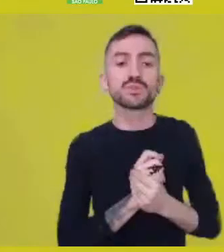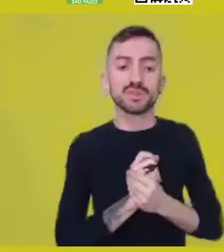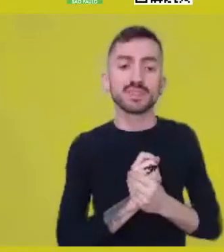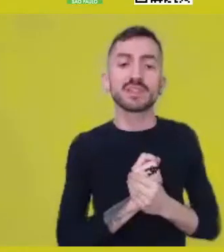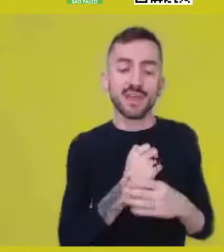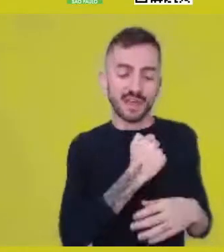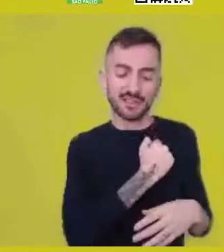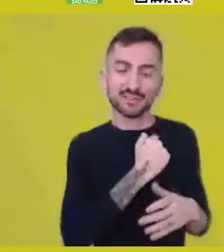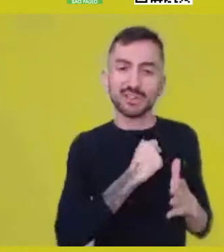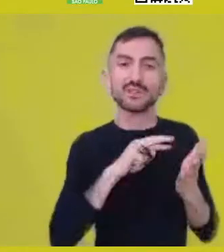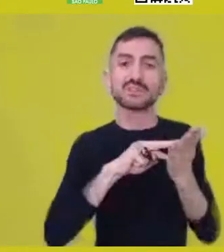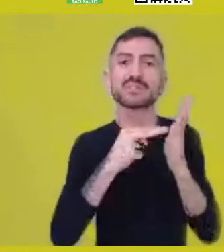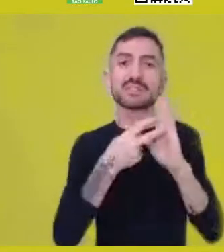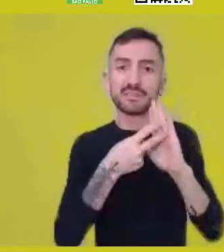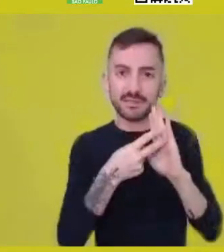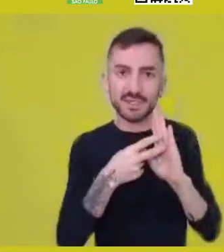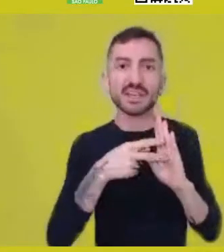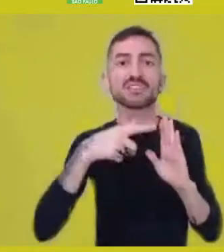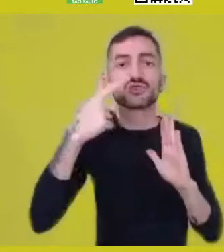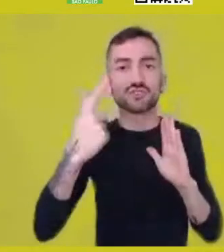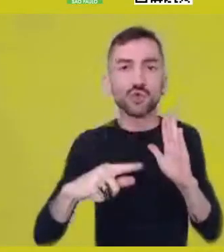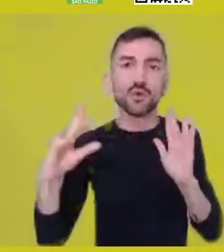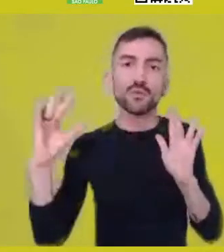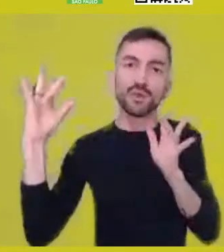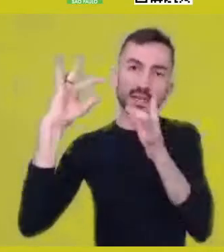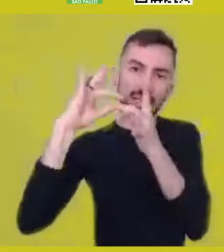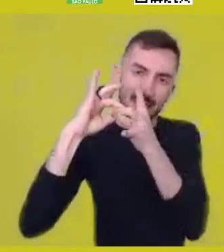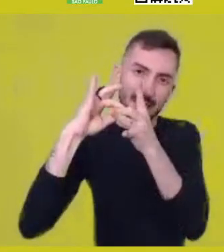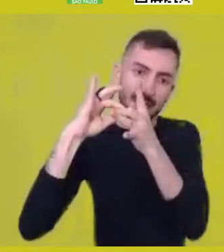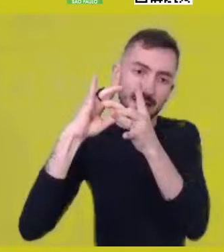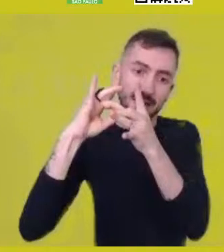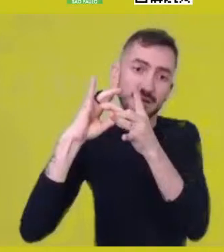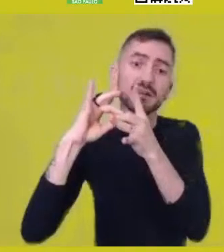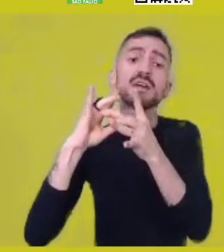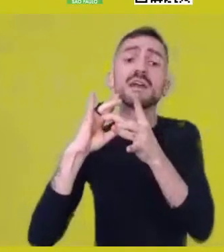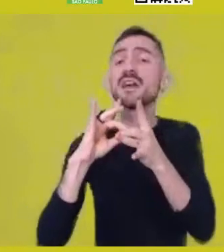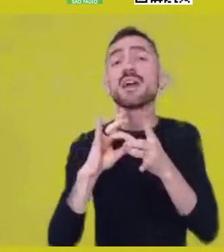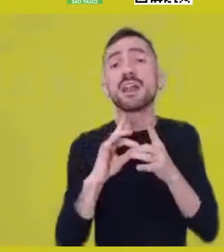only makes sense among members of a community.